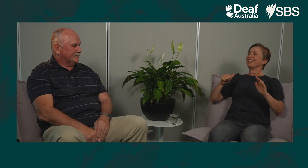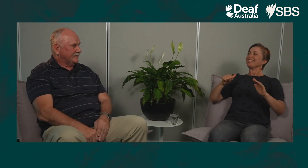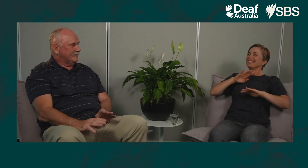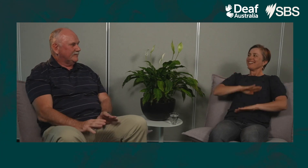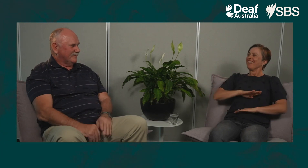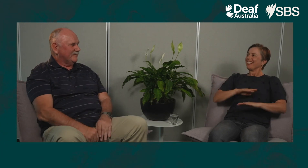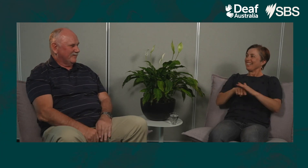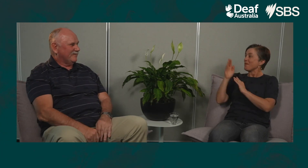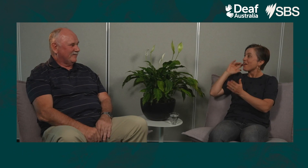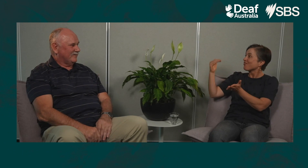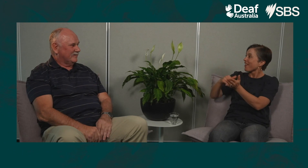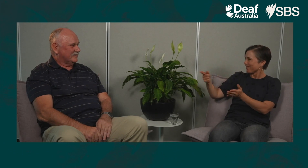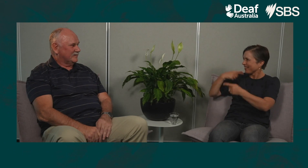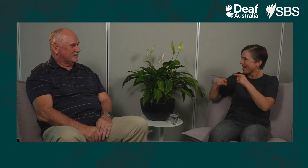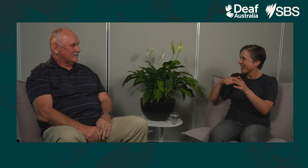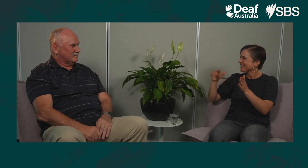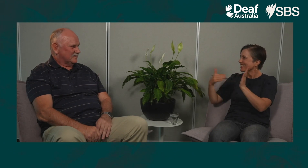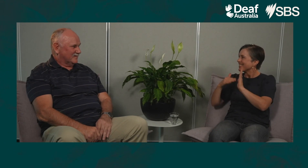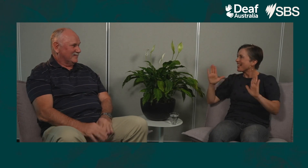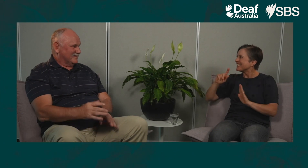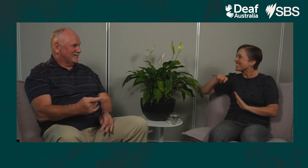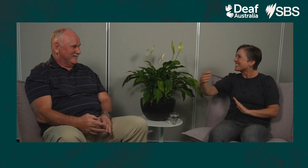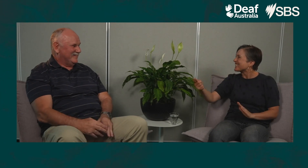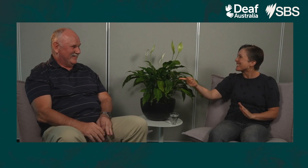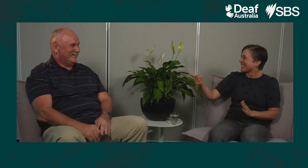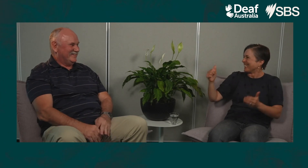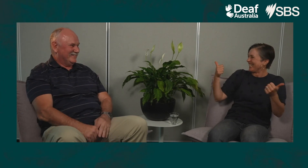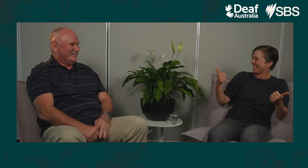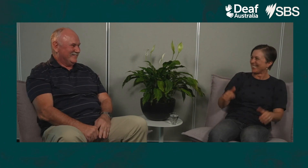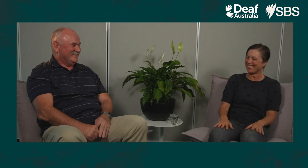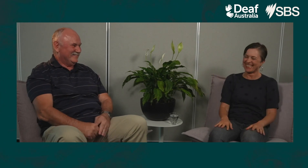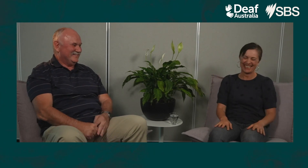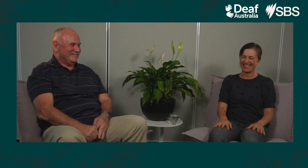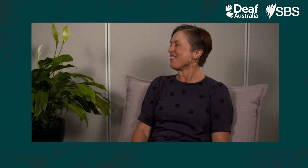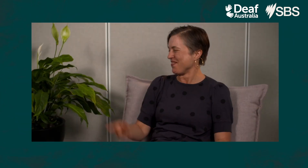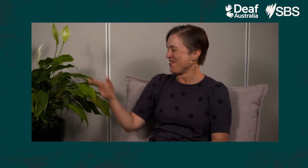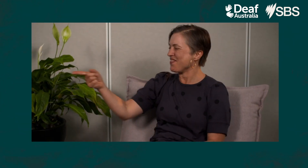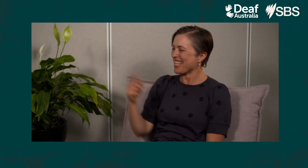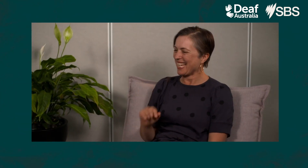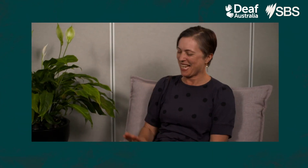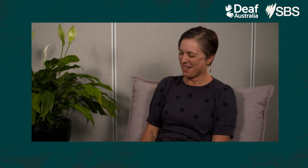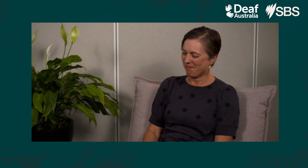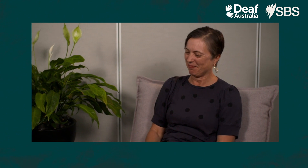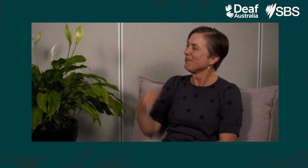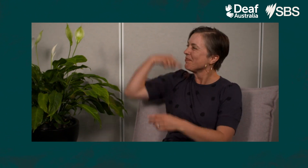Informing people for clarity’s sake I think Earlier you told me about your next holiday in great detail. That was great.